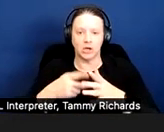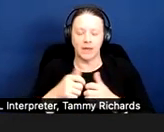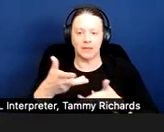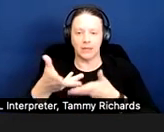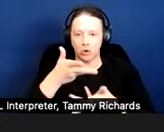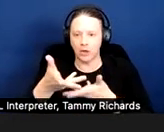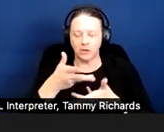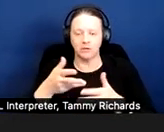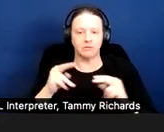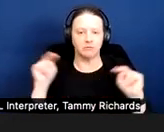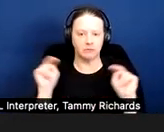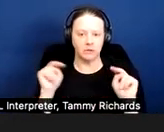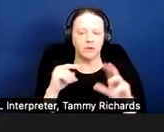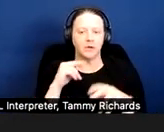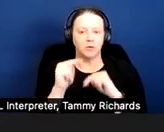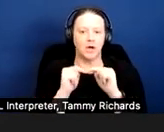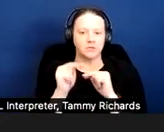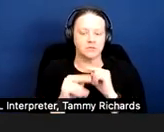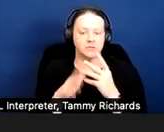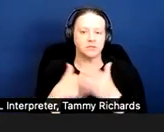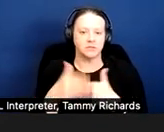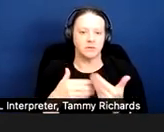As a wheelchair user, Trina's disability should be evident.